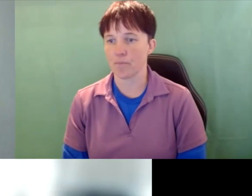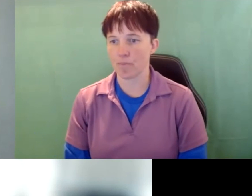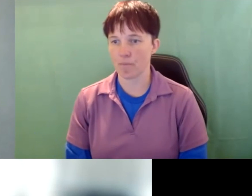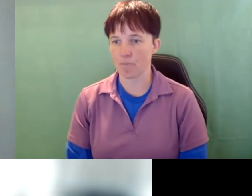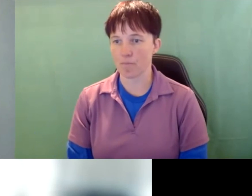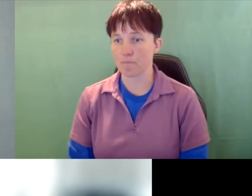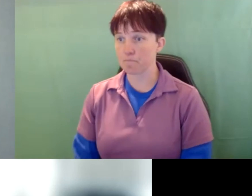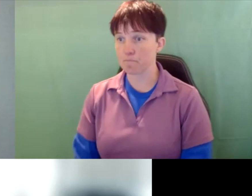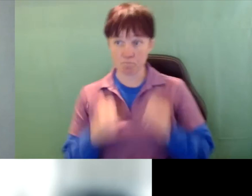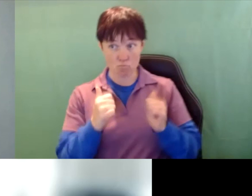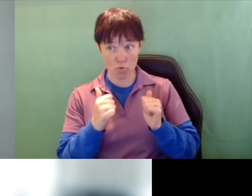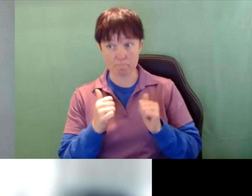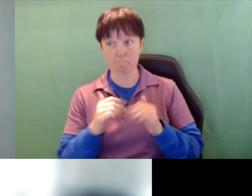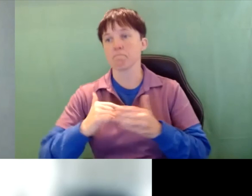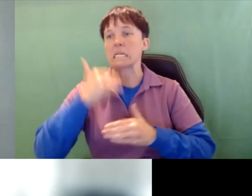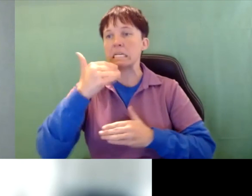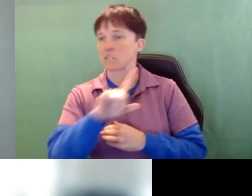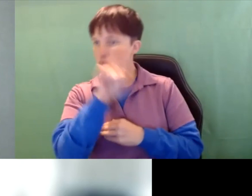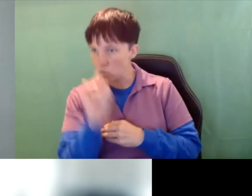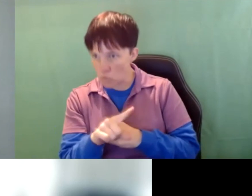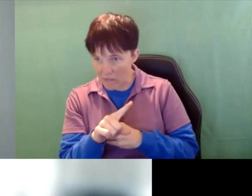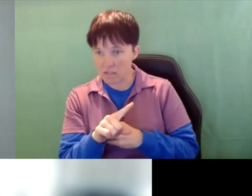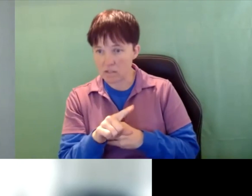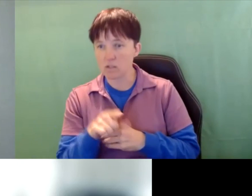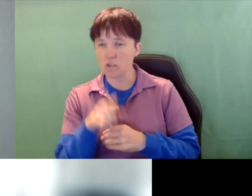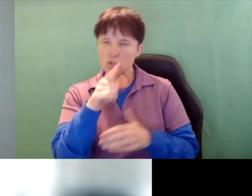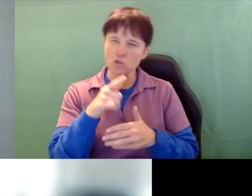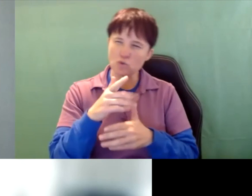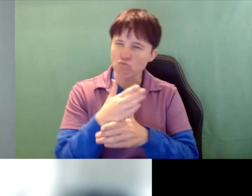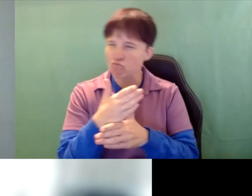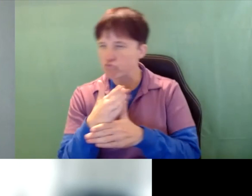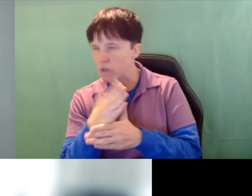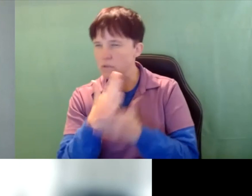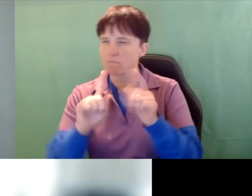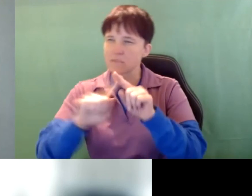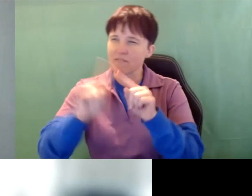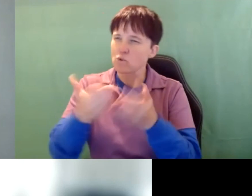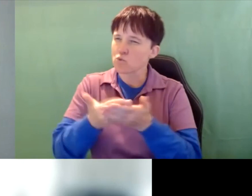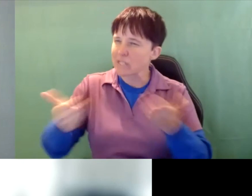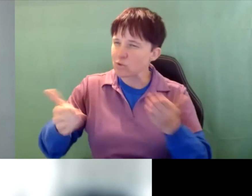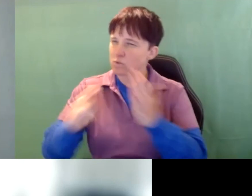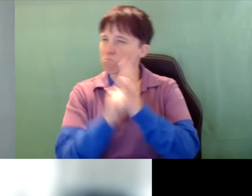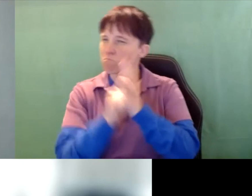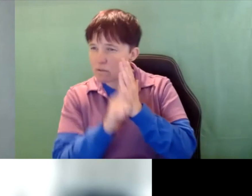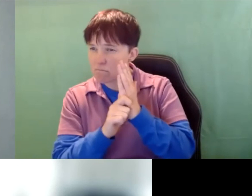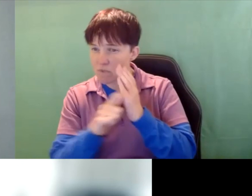Jen Gettelman: Alright. The next question was, you shared some different resource booklets.